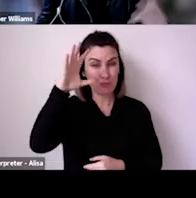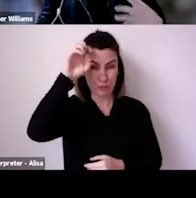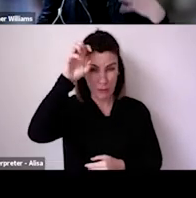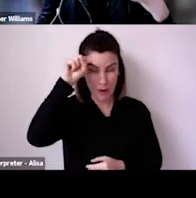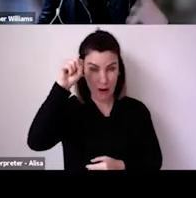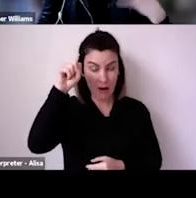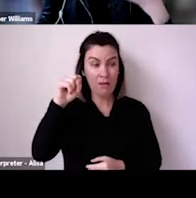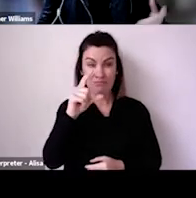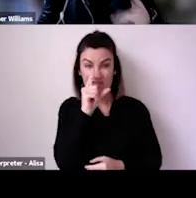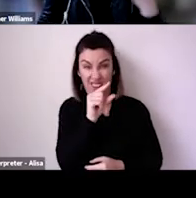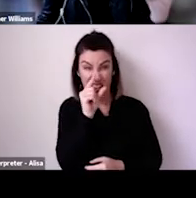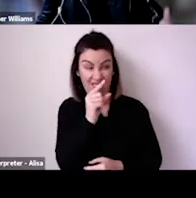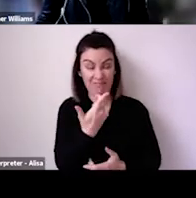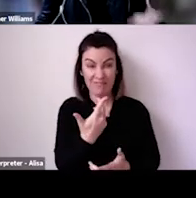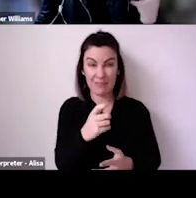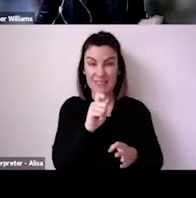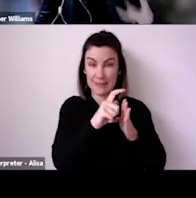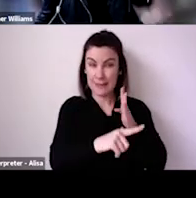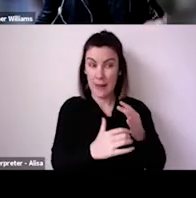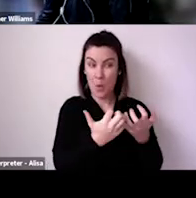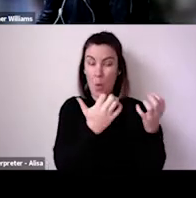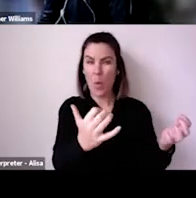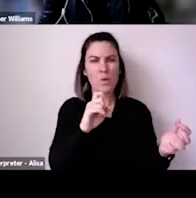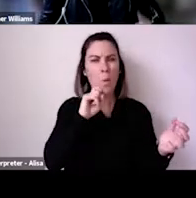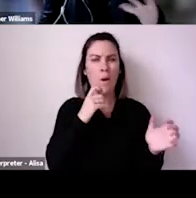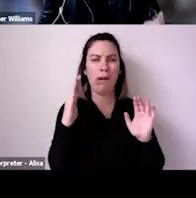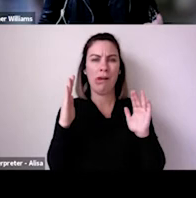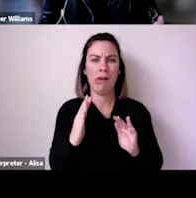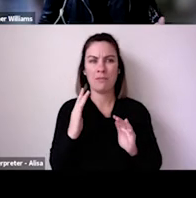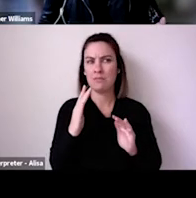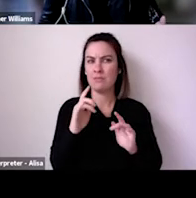I'm looking forward to seeing the next wave of data come in from Australia.